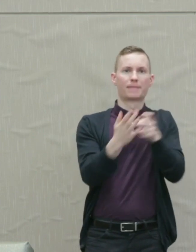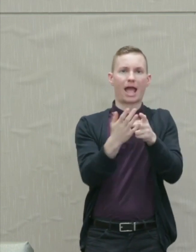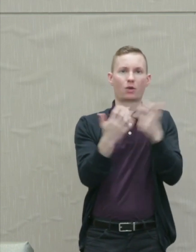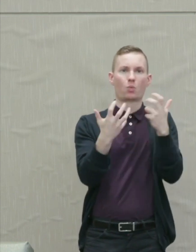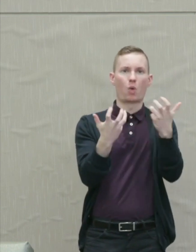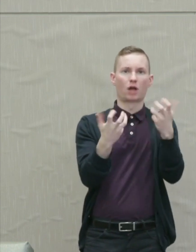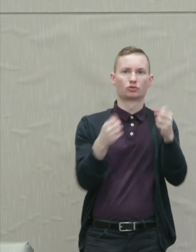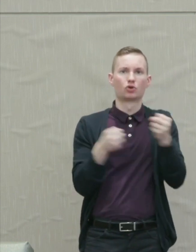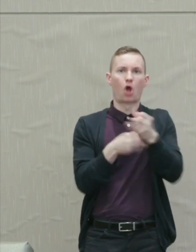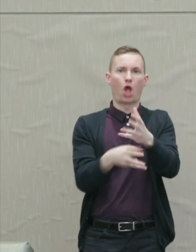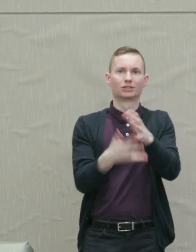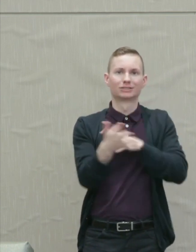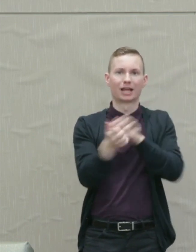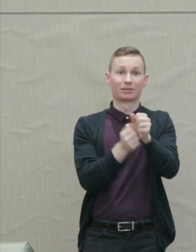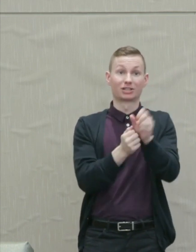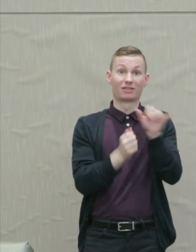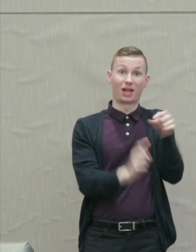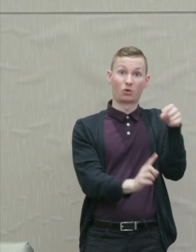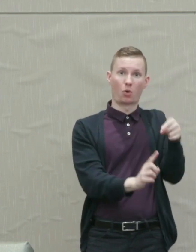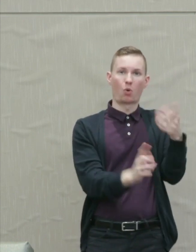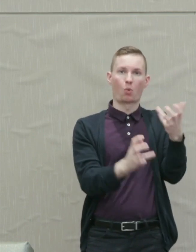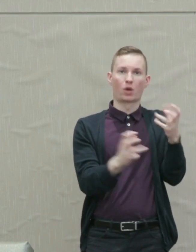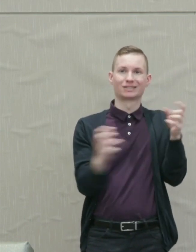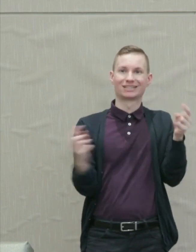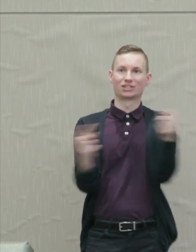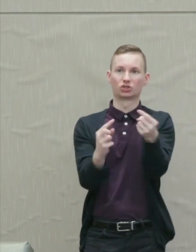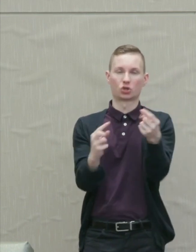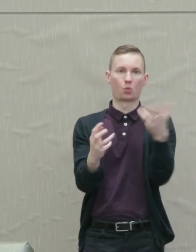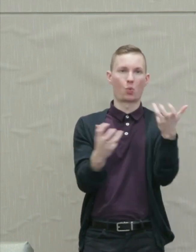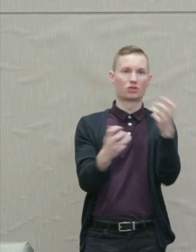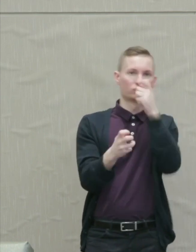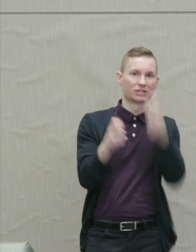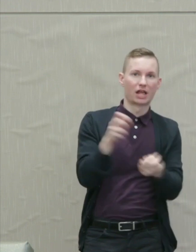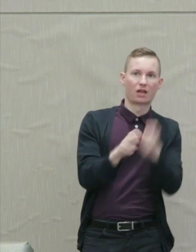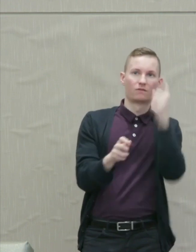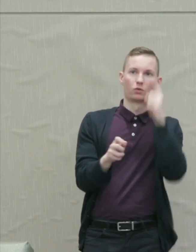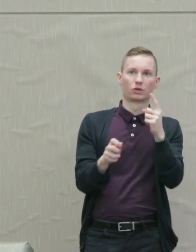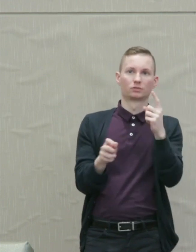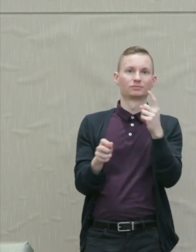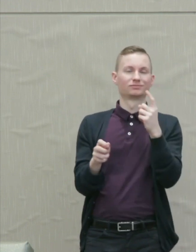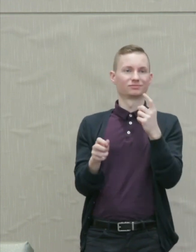Primarily it seeks to cause injury, to retaliate for wrongful suffering.